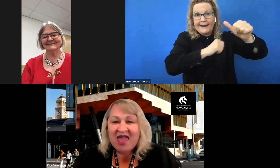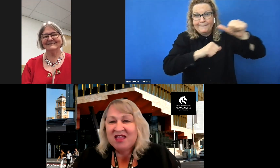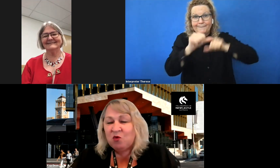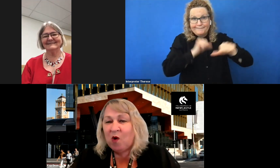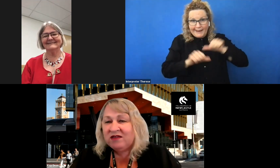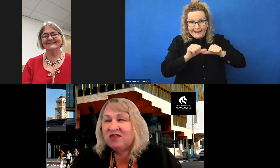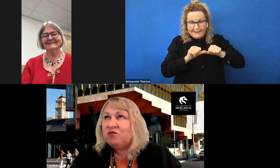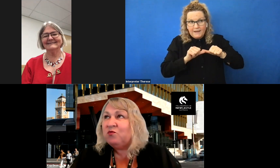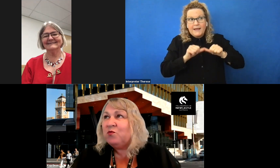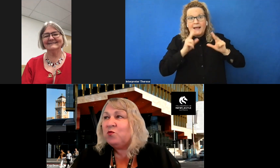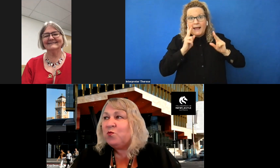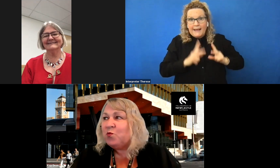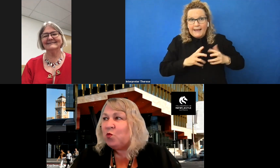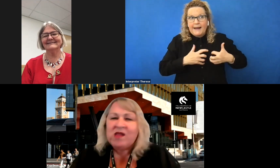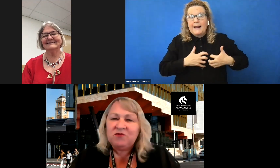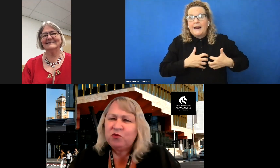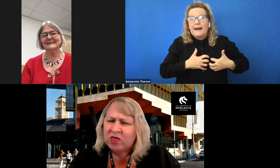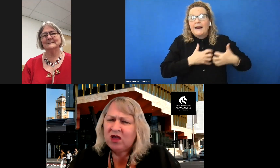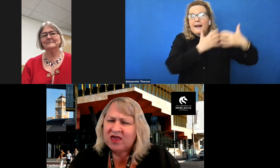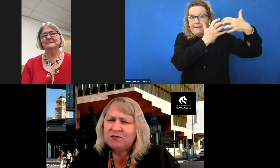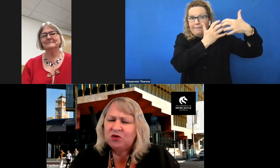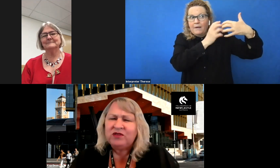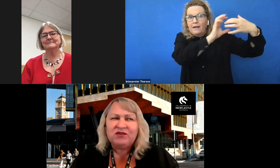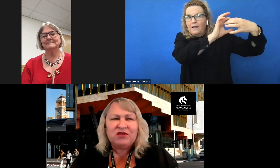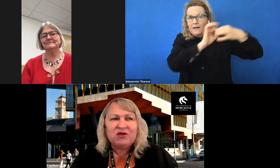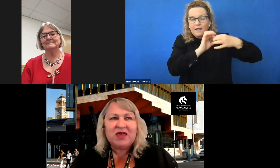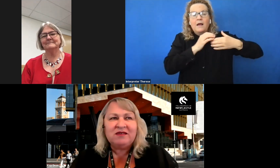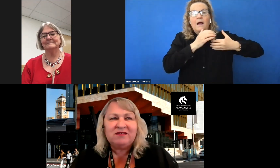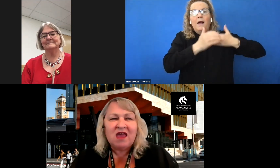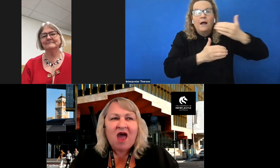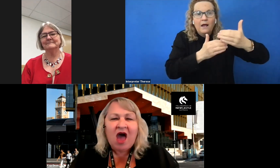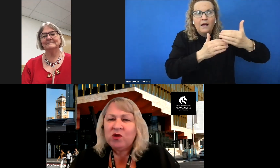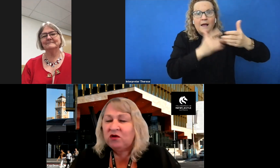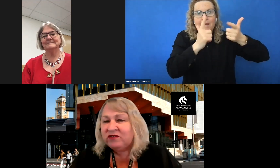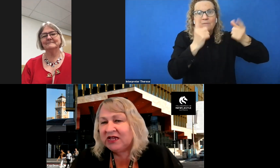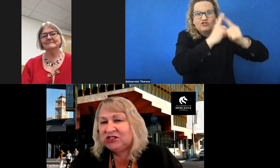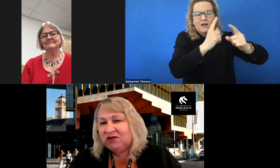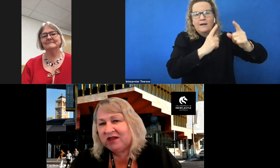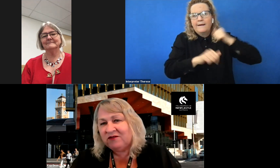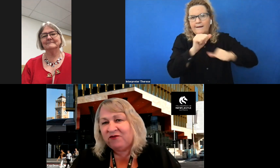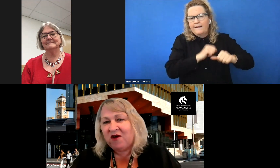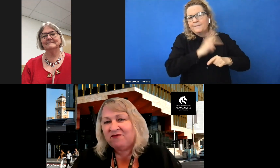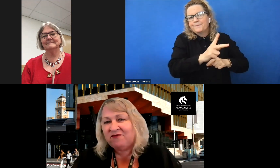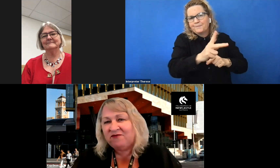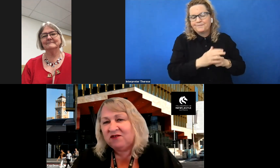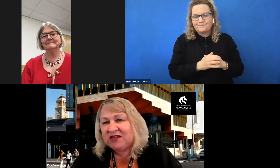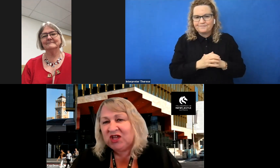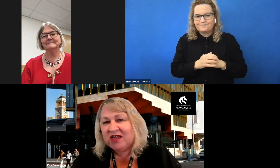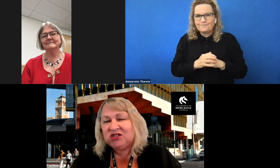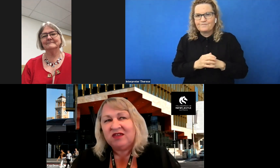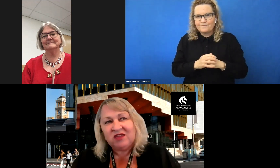And one of the - one of the key points, too, is when I was lecturing for our faculty of education